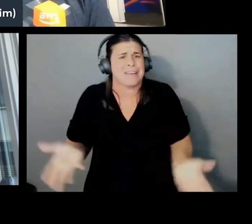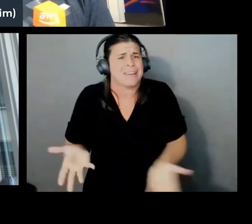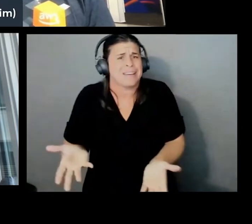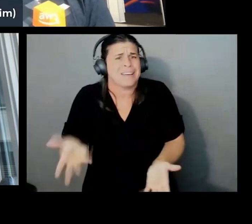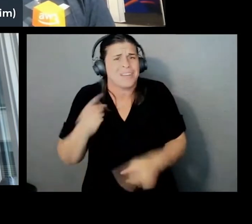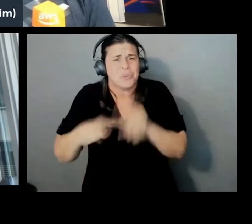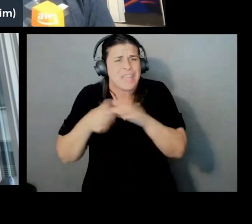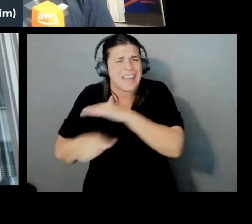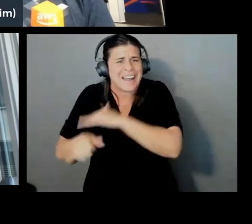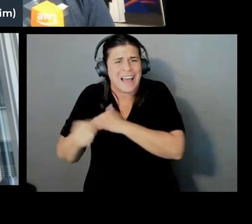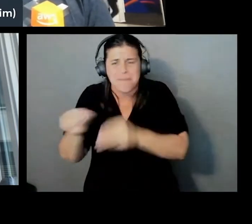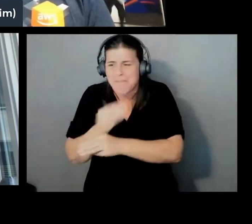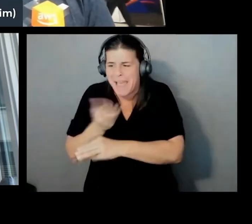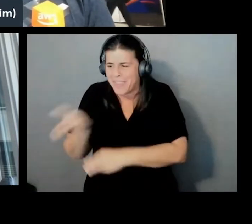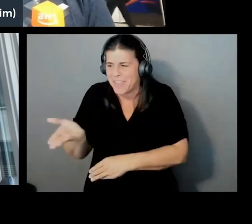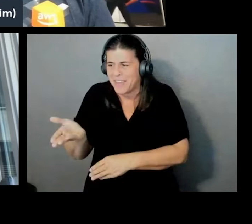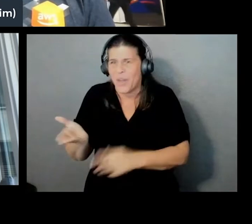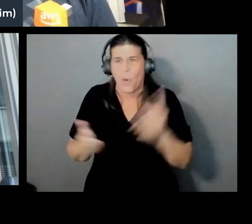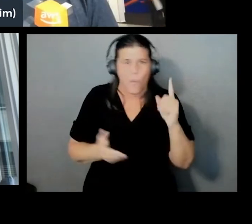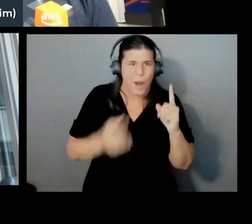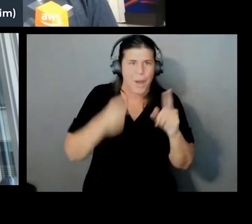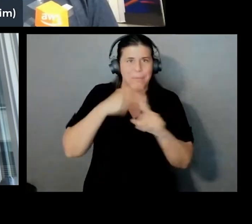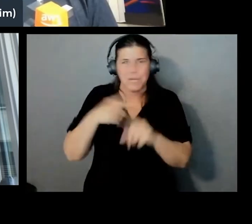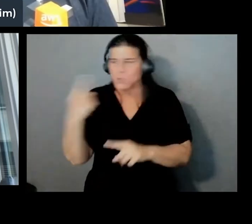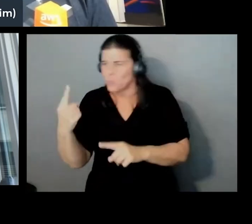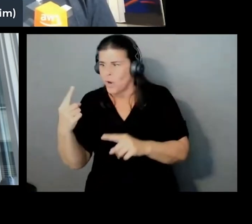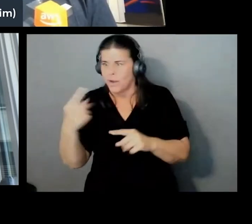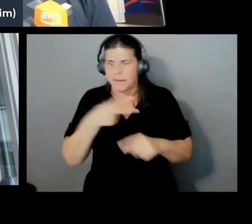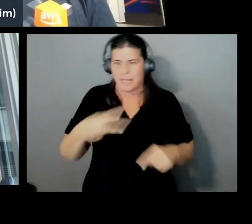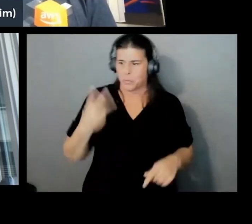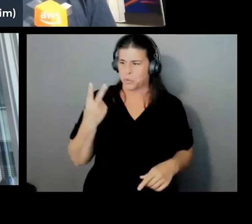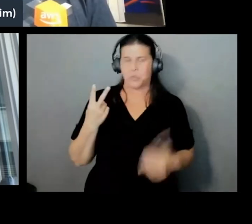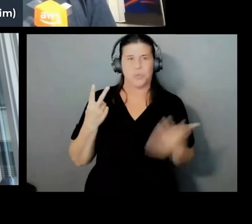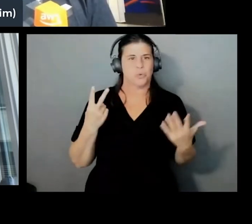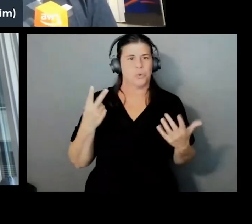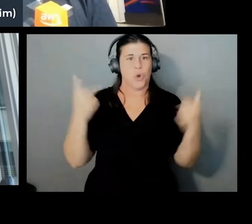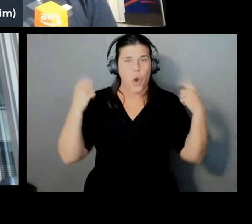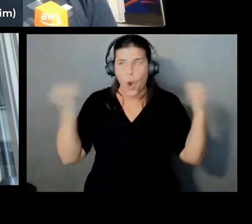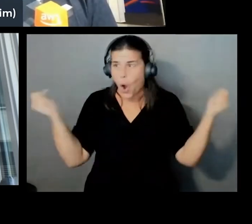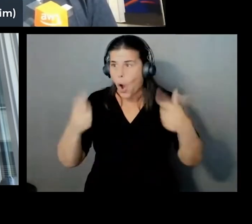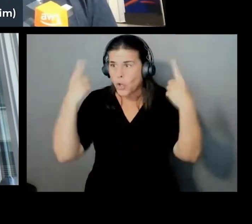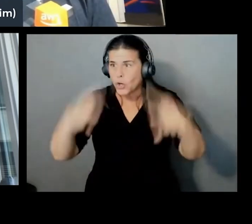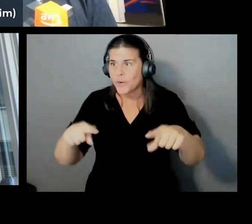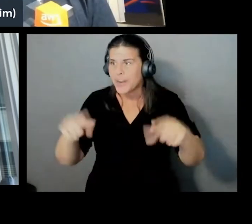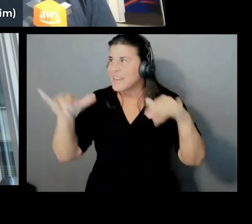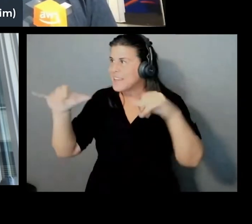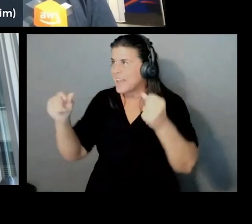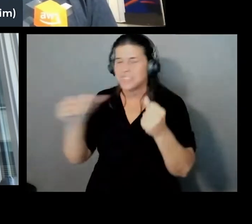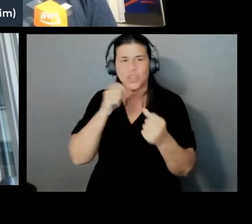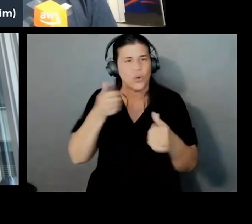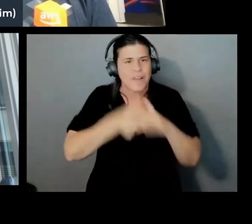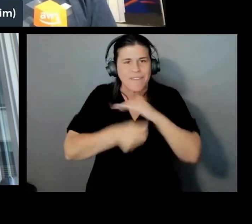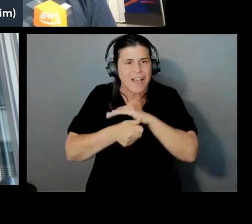one plus one equals two. If everybody can agree on that one thing and it doesn't actually impact the customer at all,